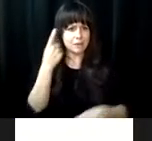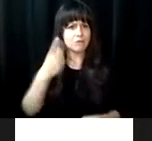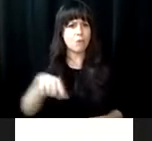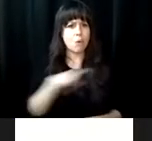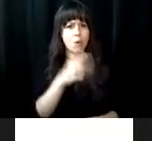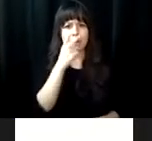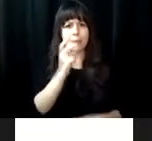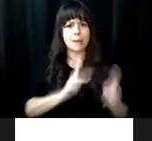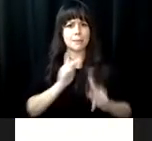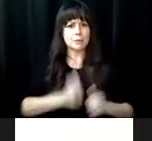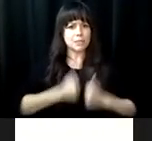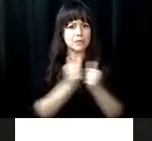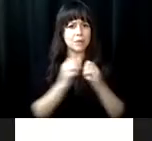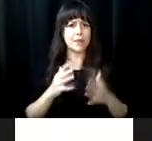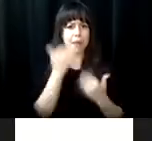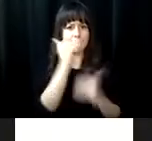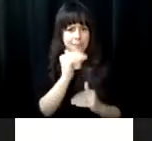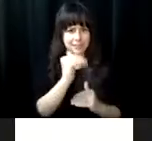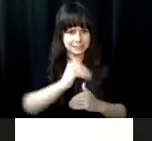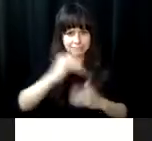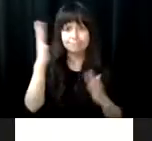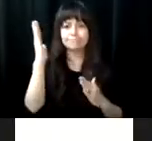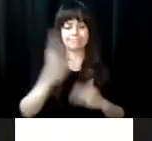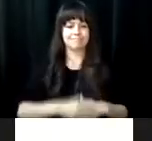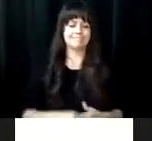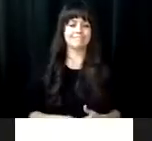CDBVI's intention in 1970, what changes have